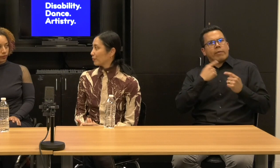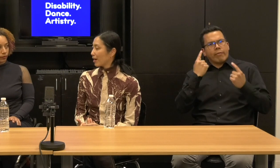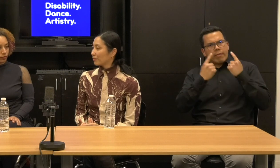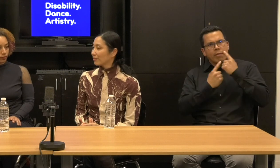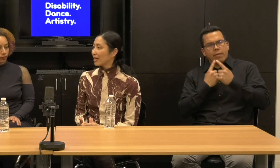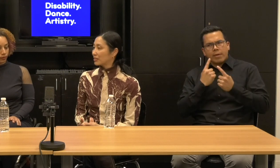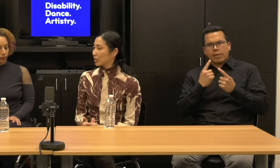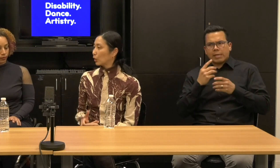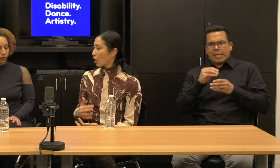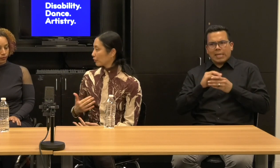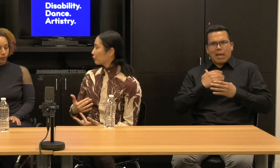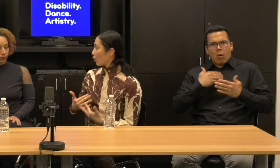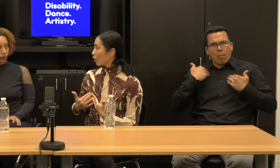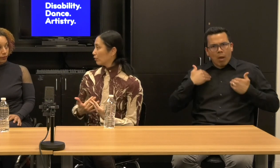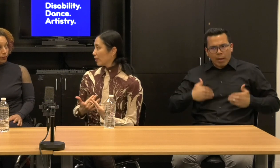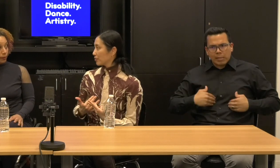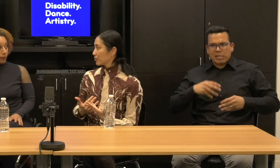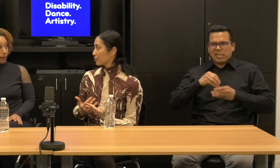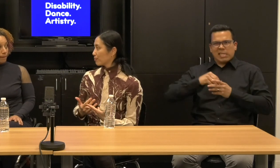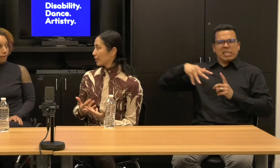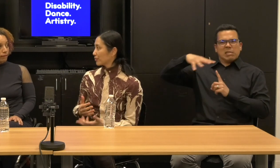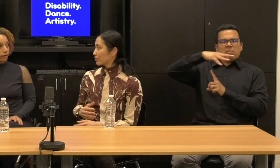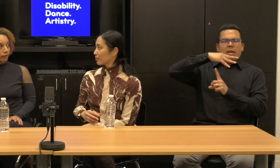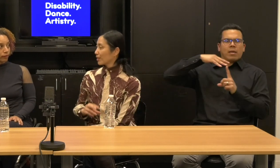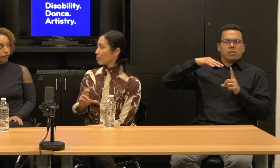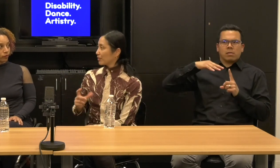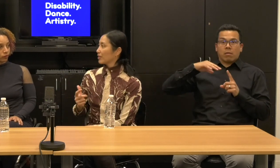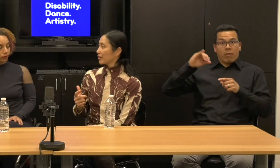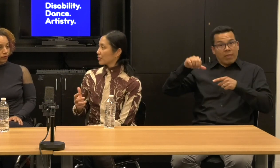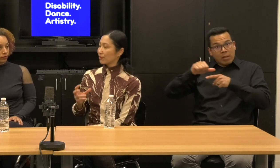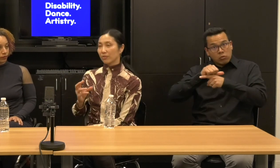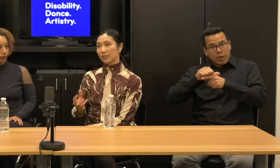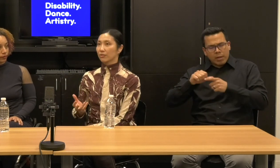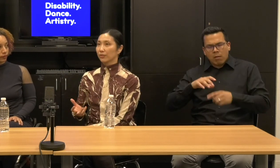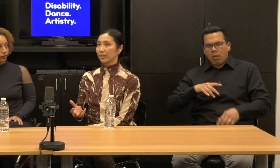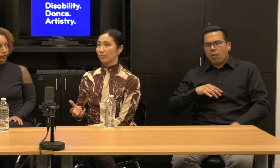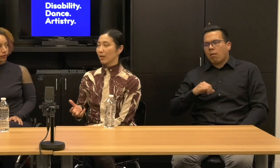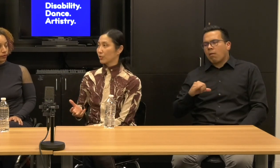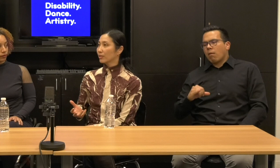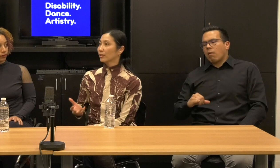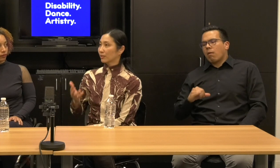And, I think that did a lot for all of us to make us come in the next day and think